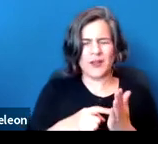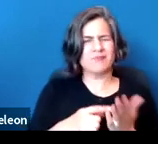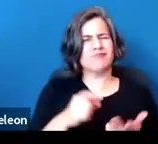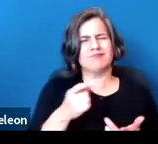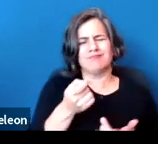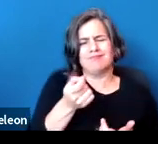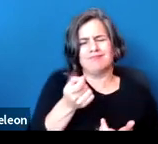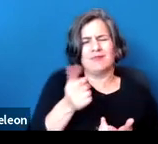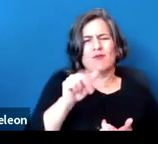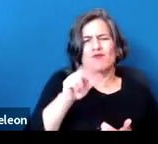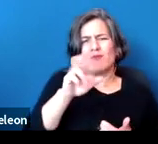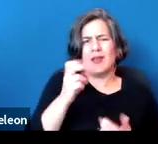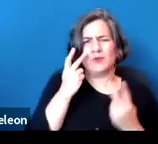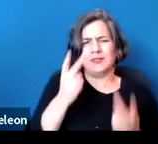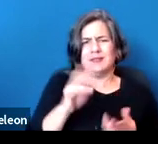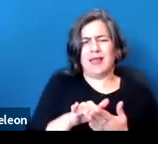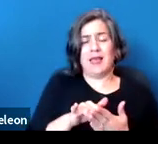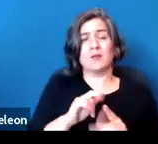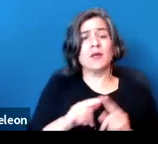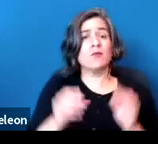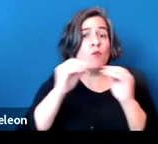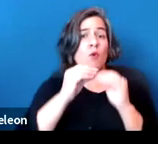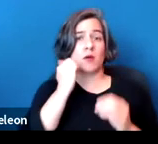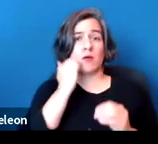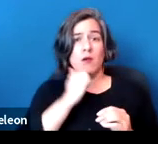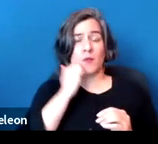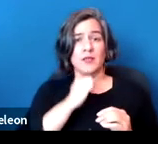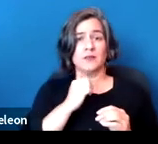And one of the ways to think about this, just to set the stage,